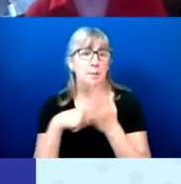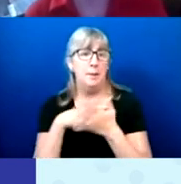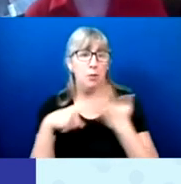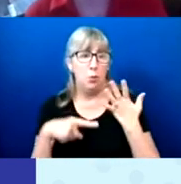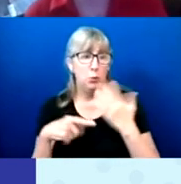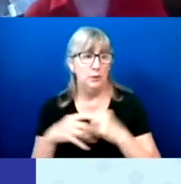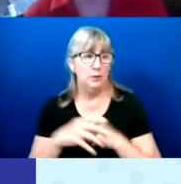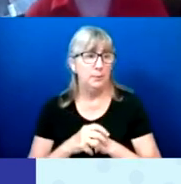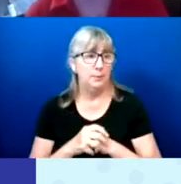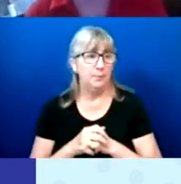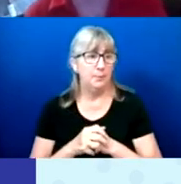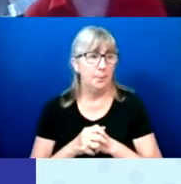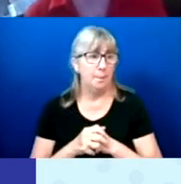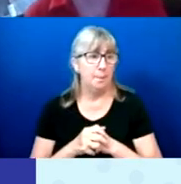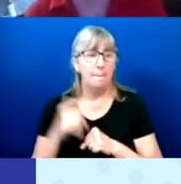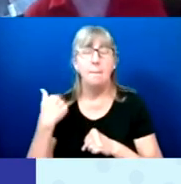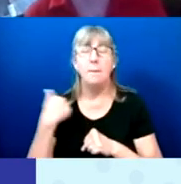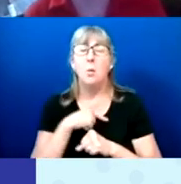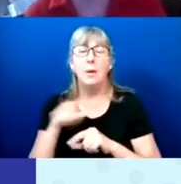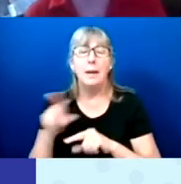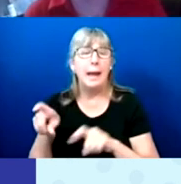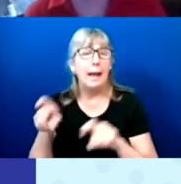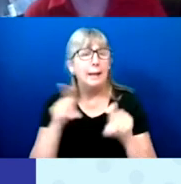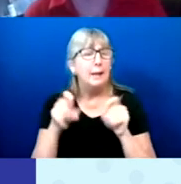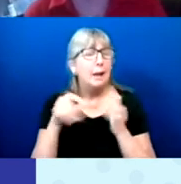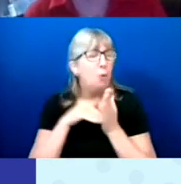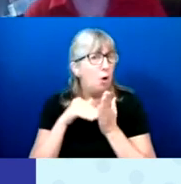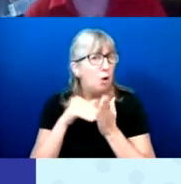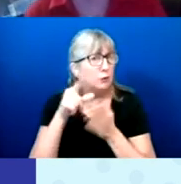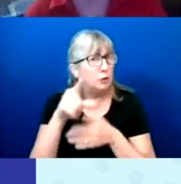We asked a question how often do you vote?